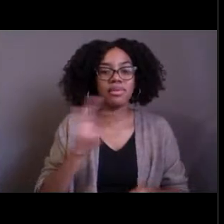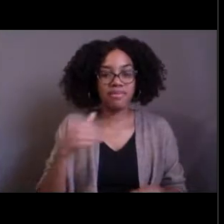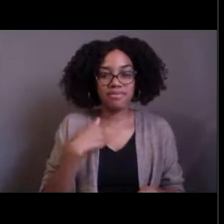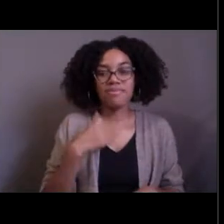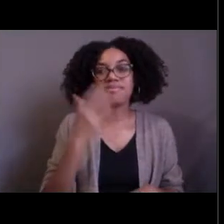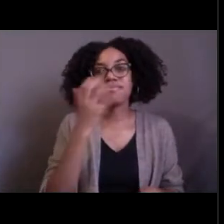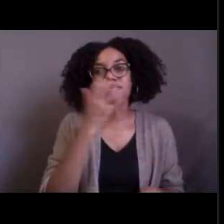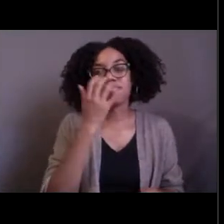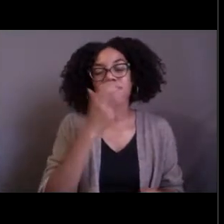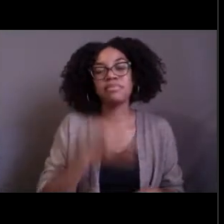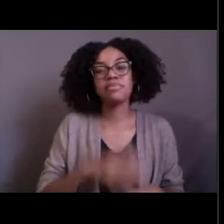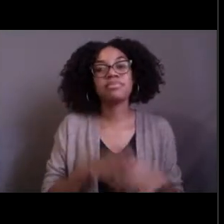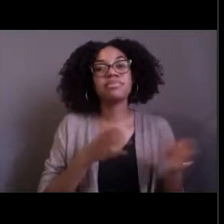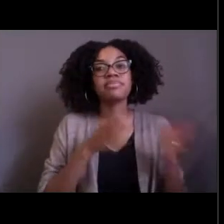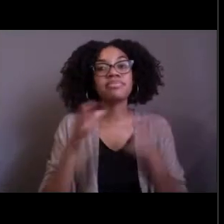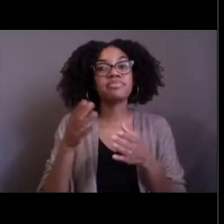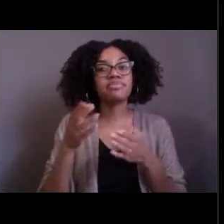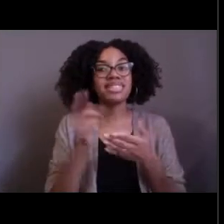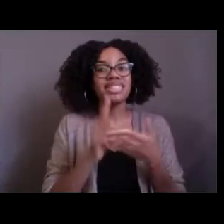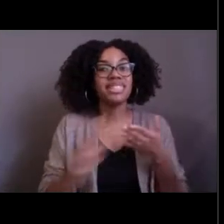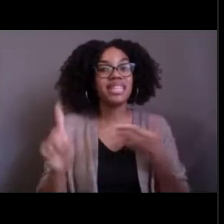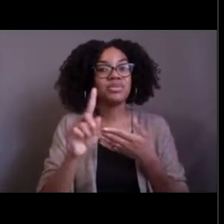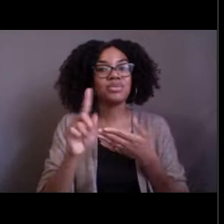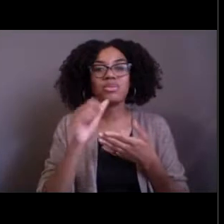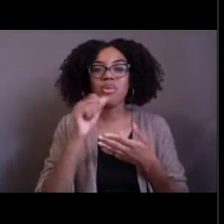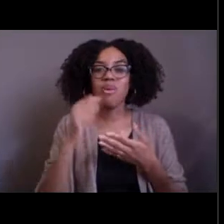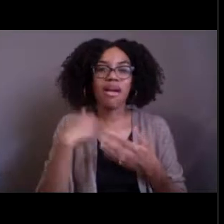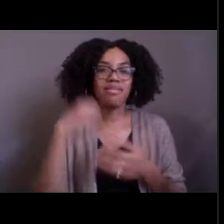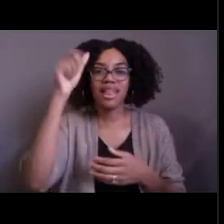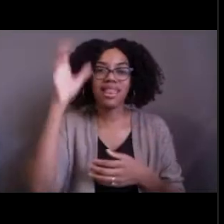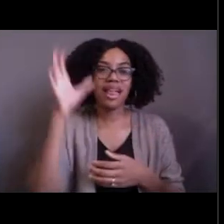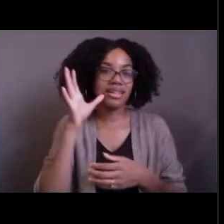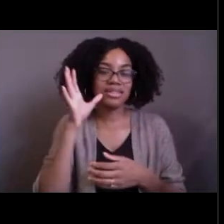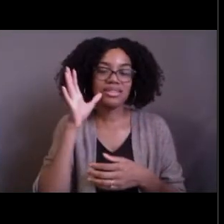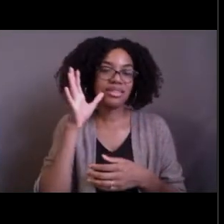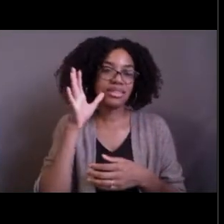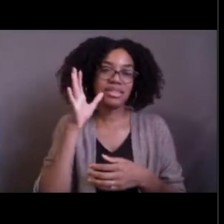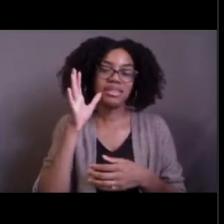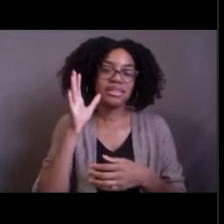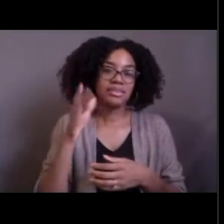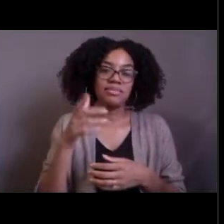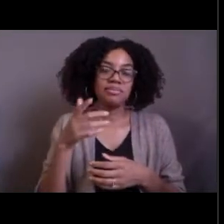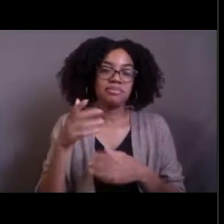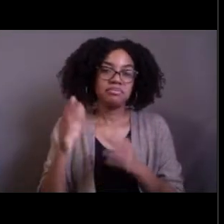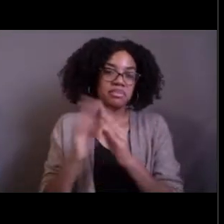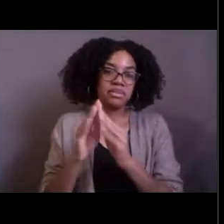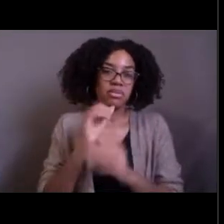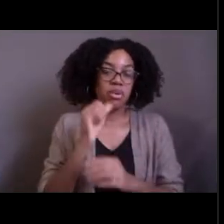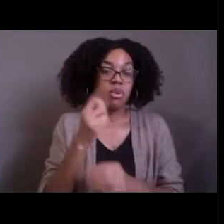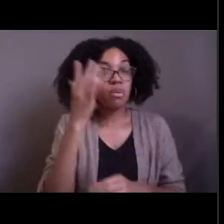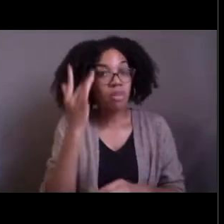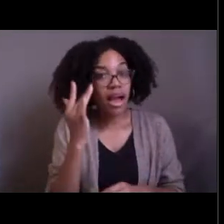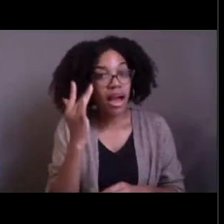there will not be an Alaska NOAA live on Tuesday because it's election day but on Wednesday we're going to be learning all about oysters